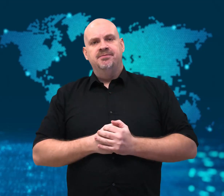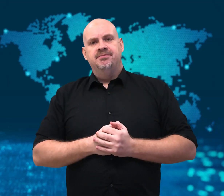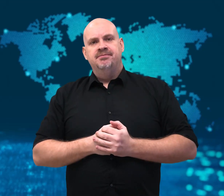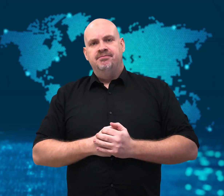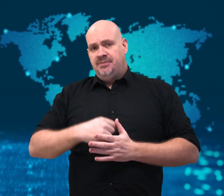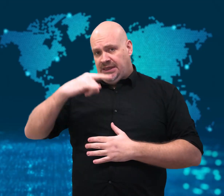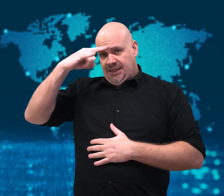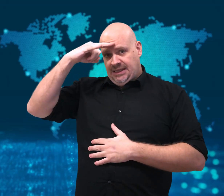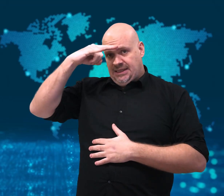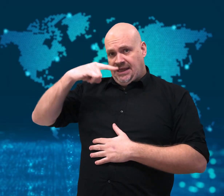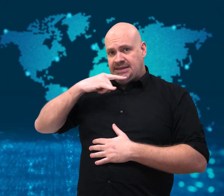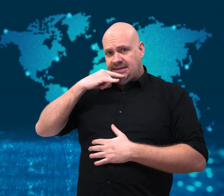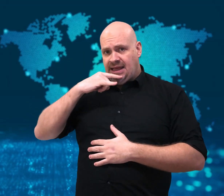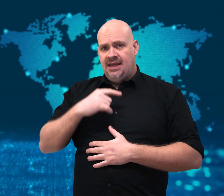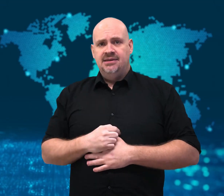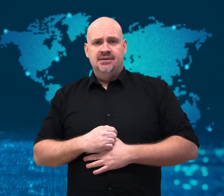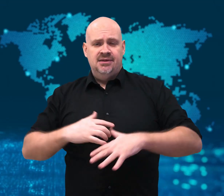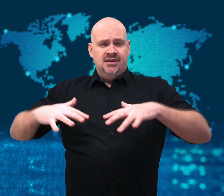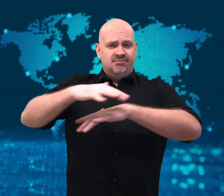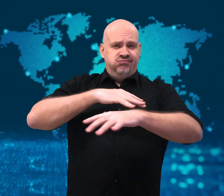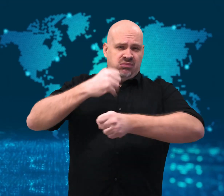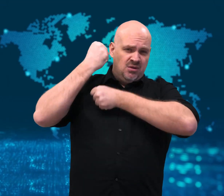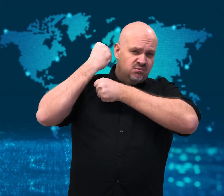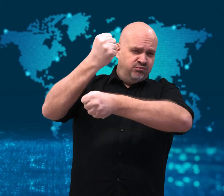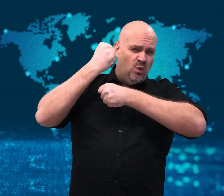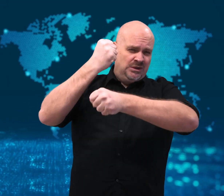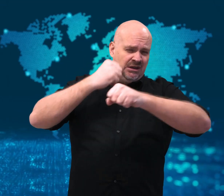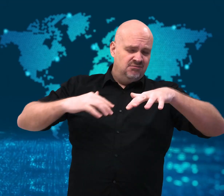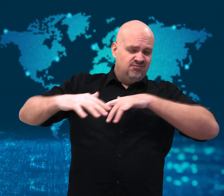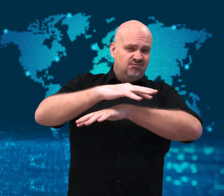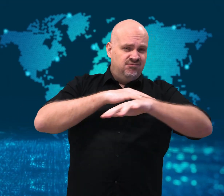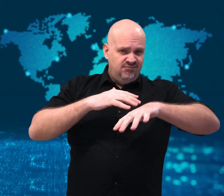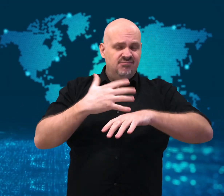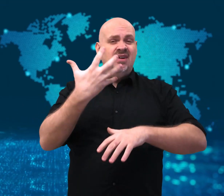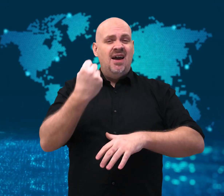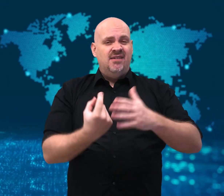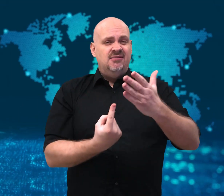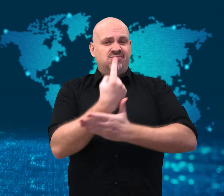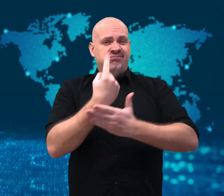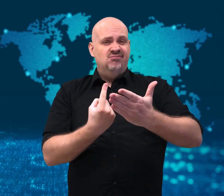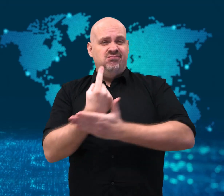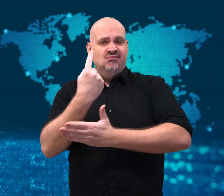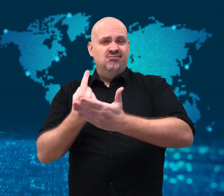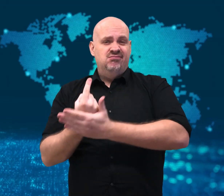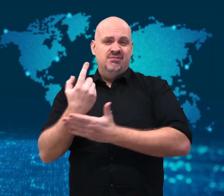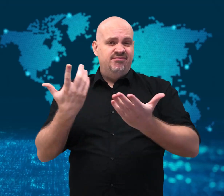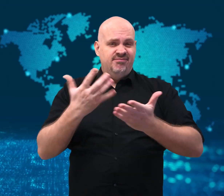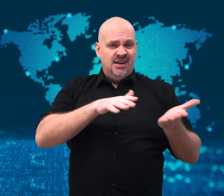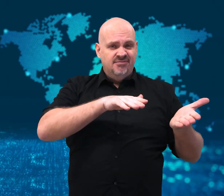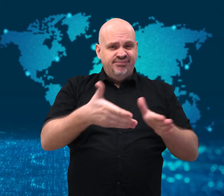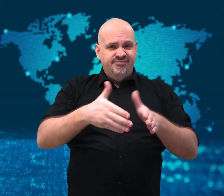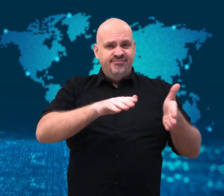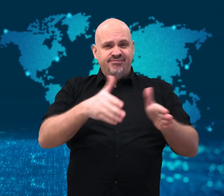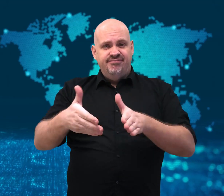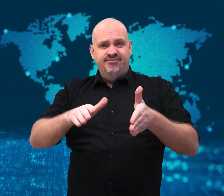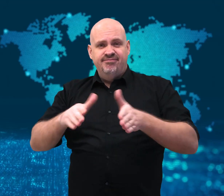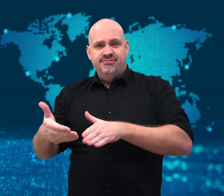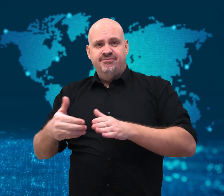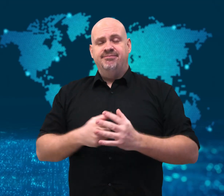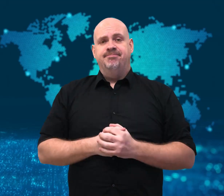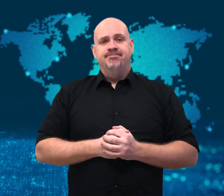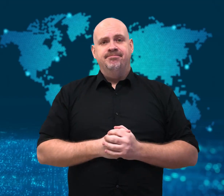Deaths during protests.